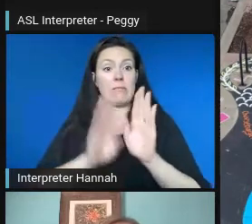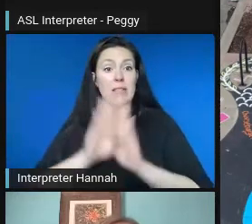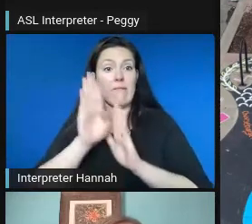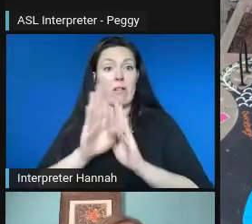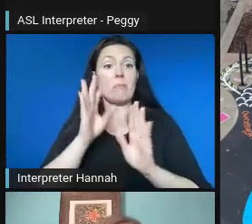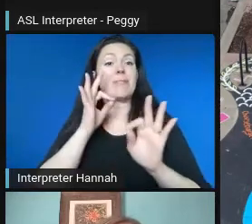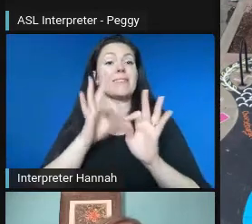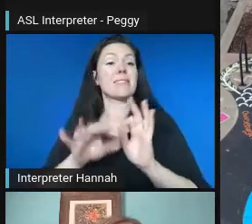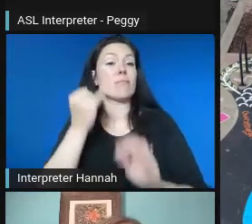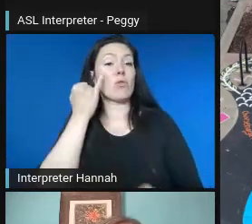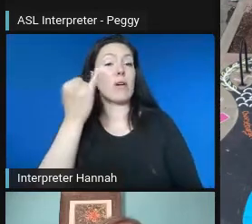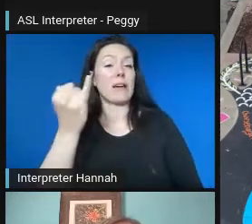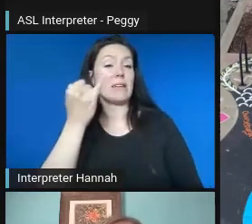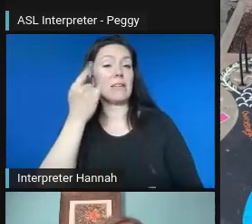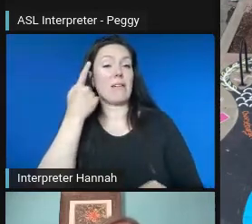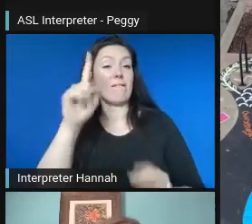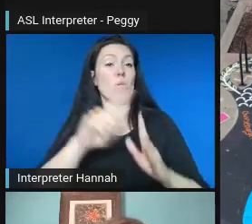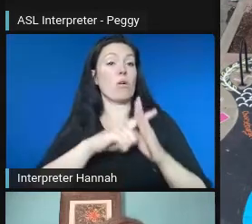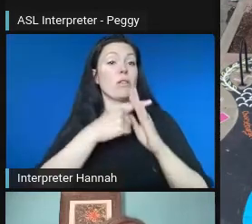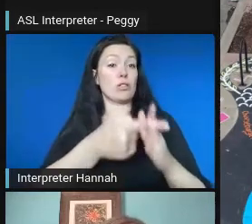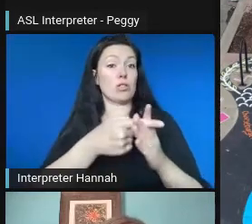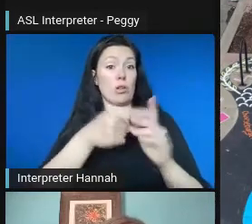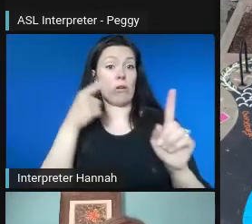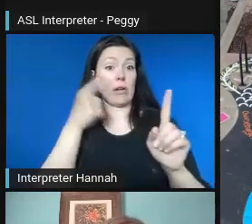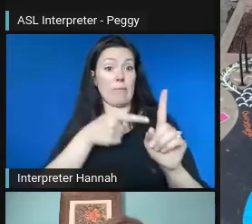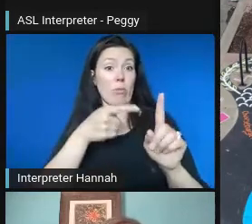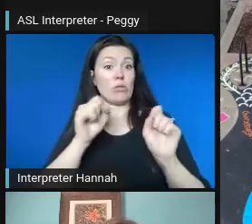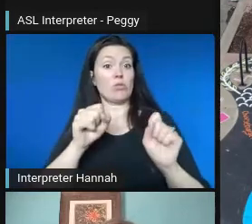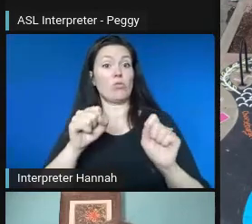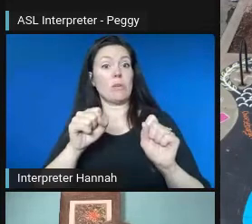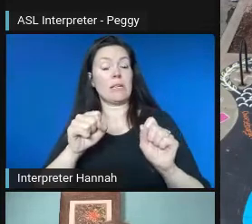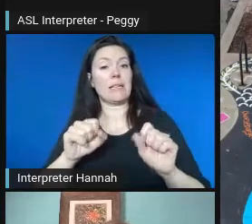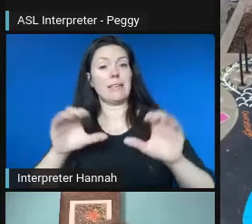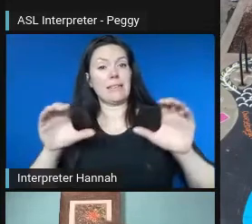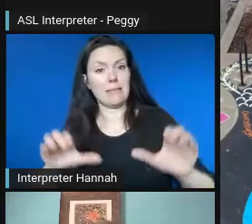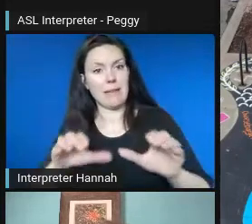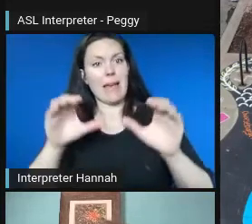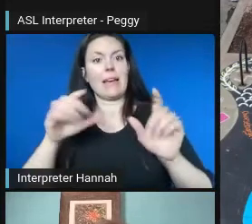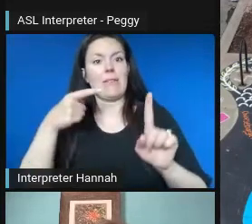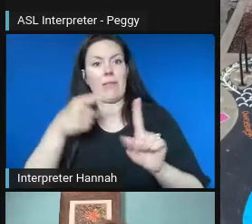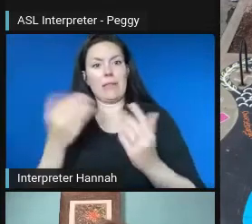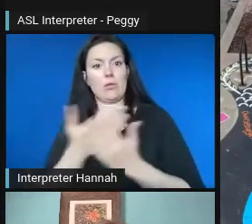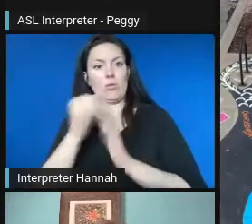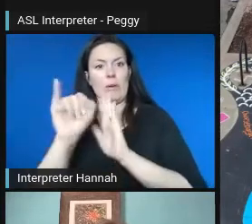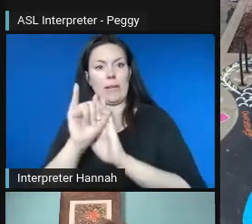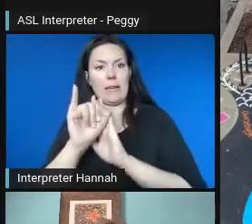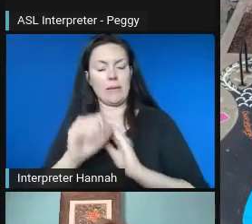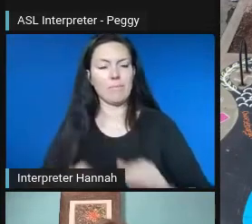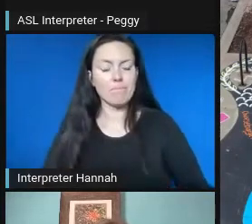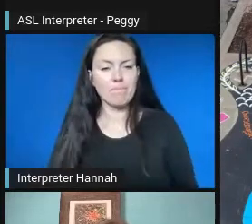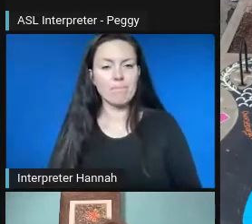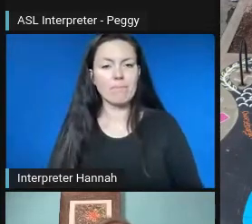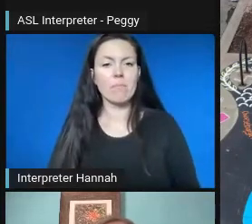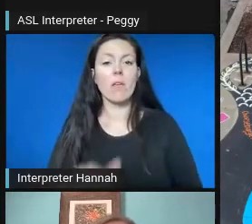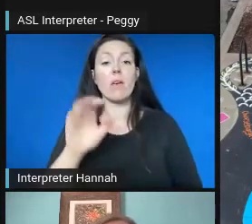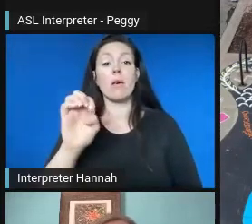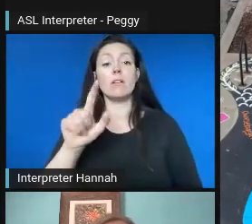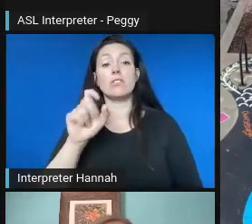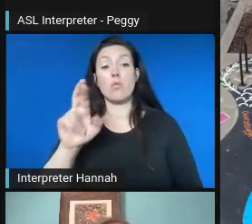as a starting point to activate this identity. So what we landed on as her final kind of deliverable--